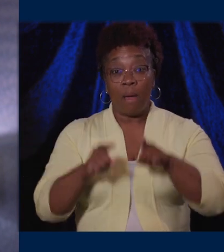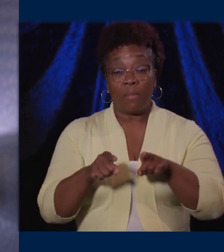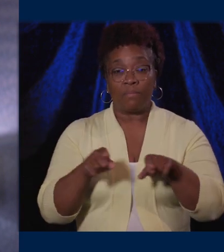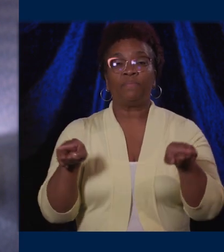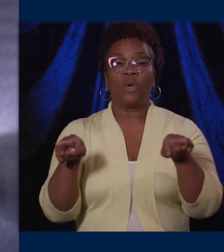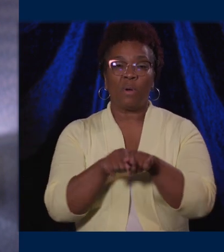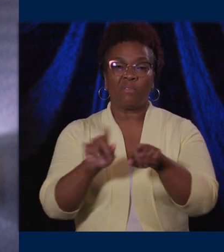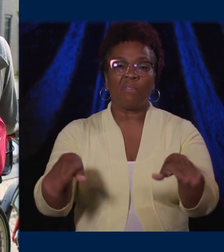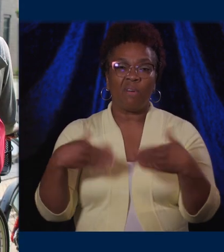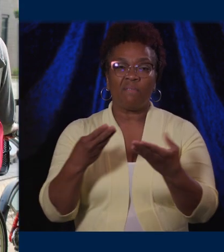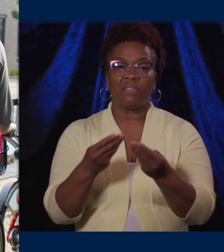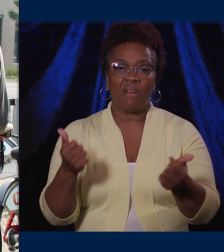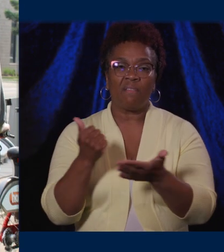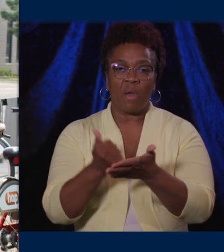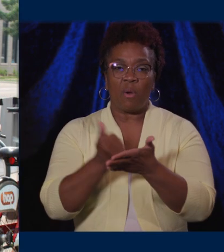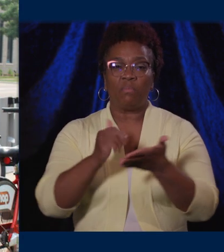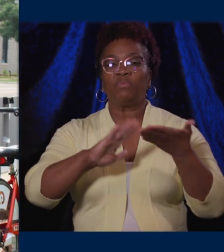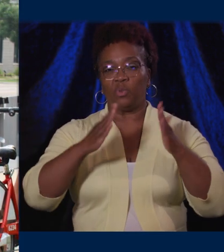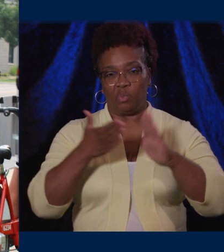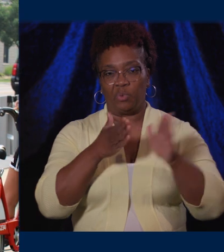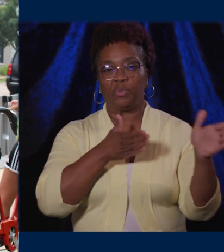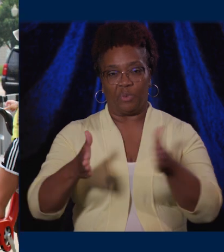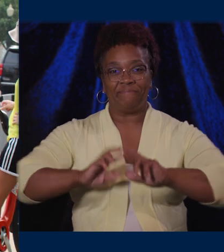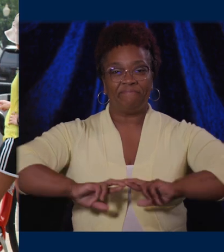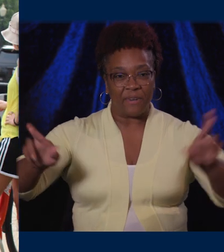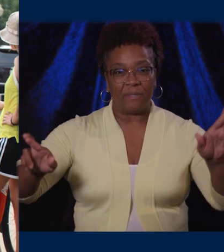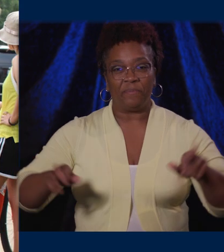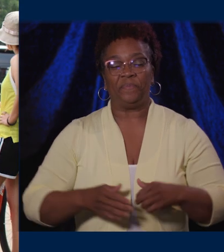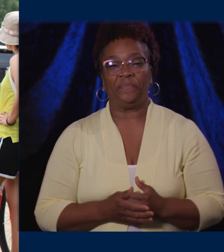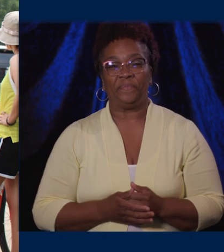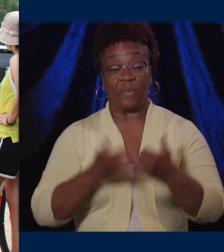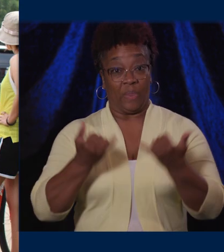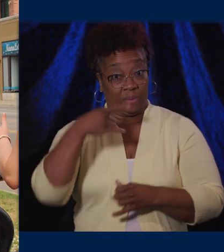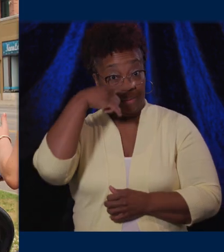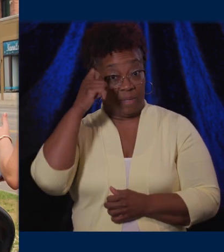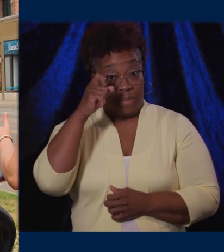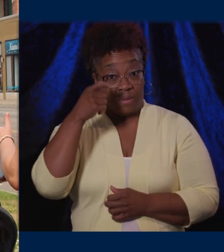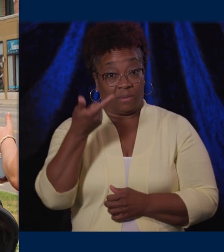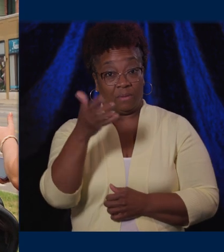is supporting graduate students as they work to advance environmental goals in Traverse City,